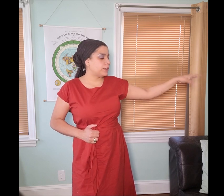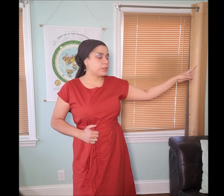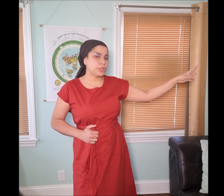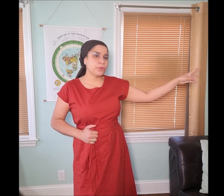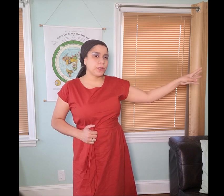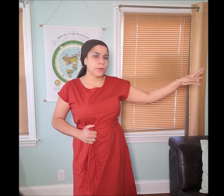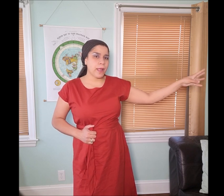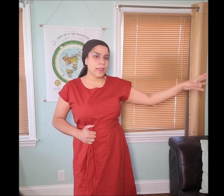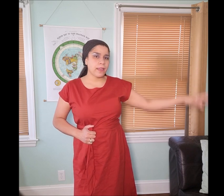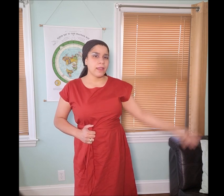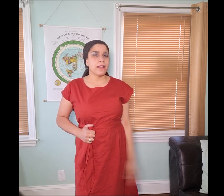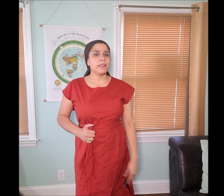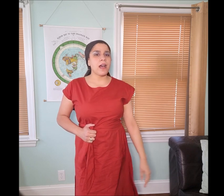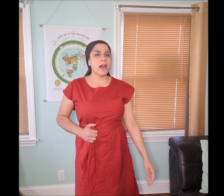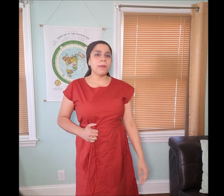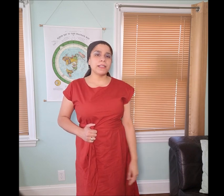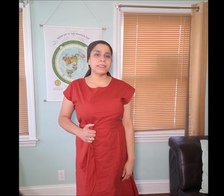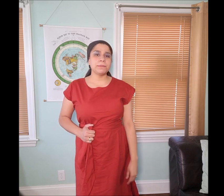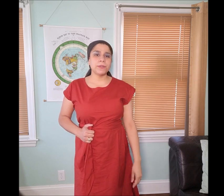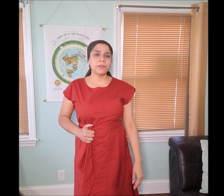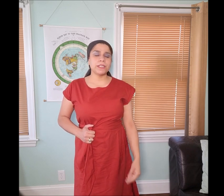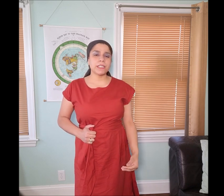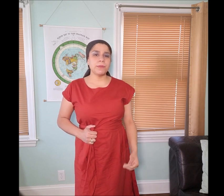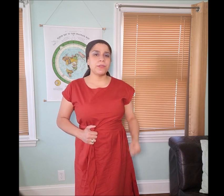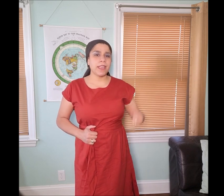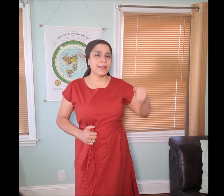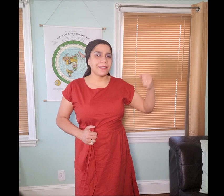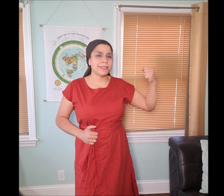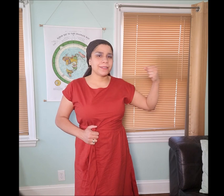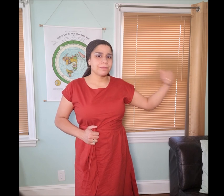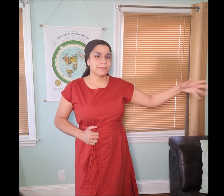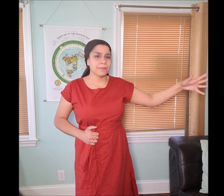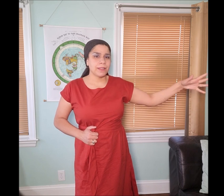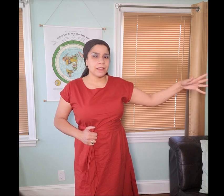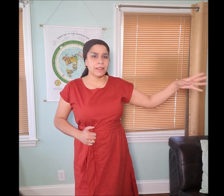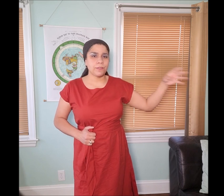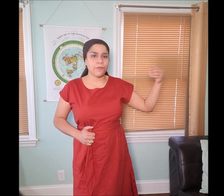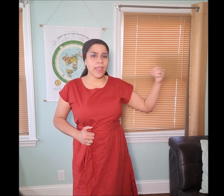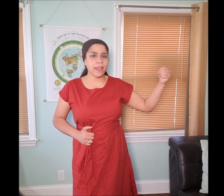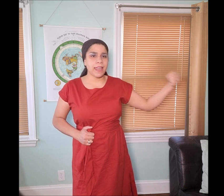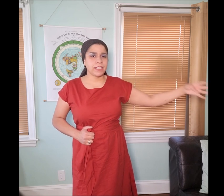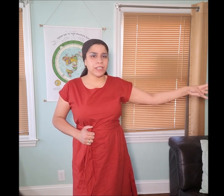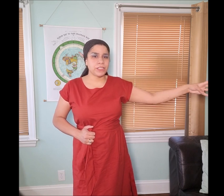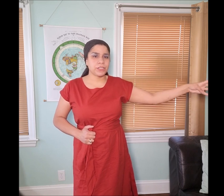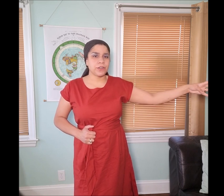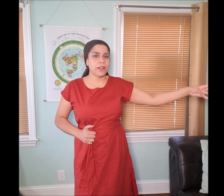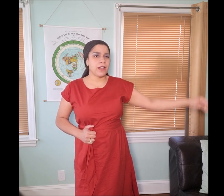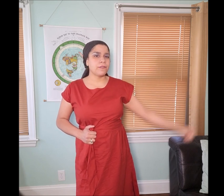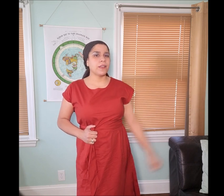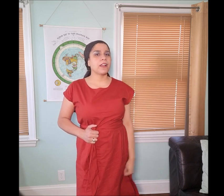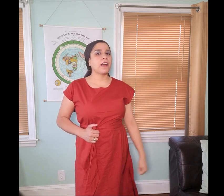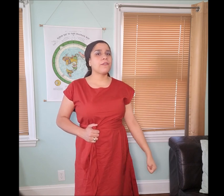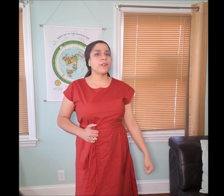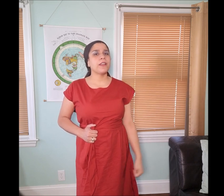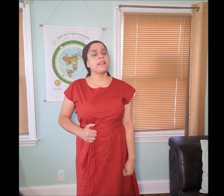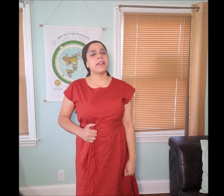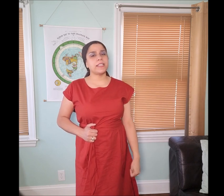you're fanning it away. The “𐤄 ahbal” symbol is communicating this this fan-like gesture of the cover that